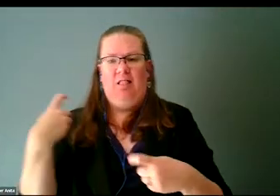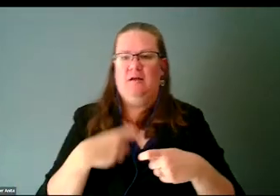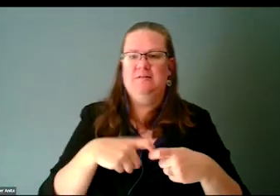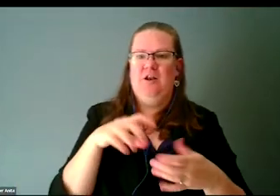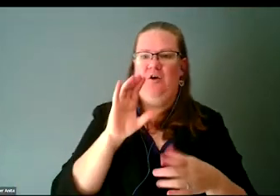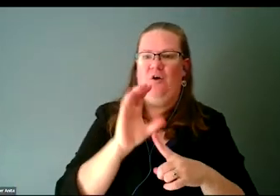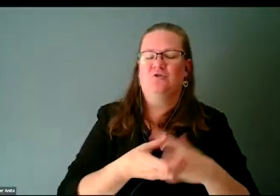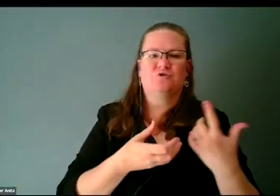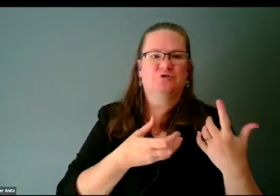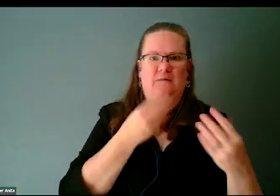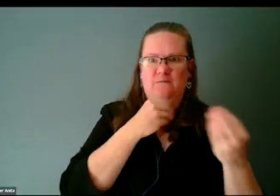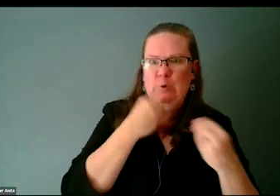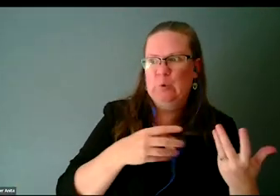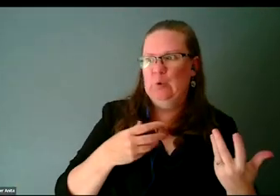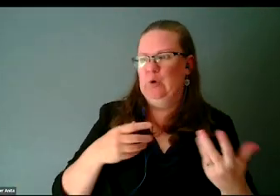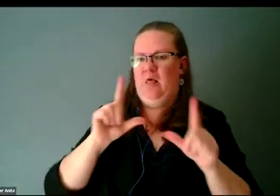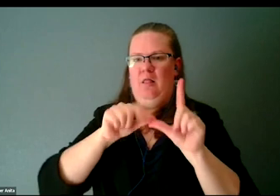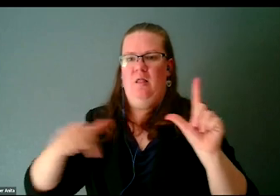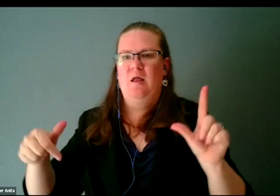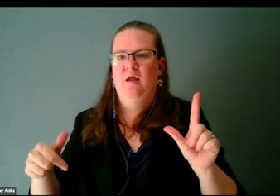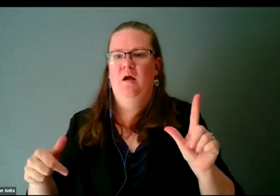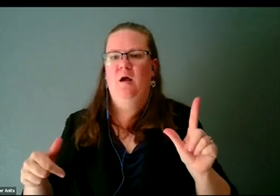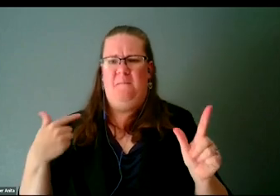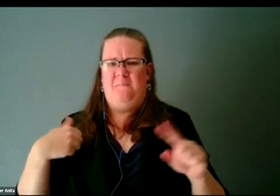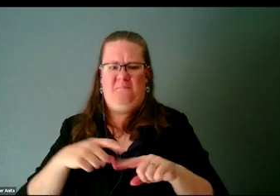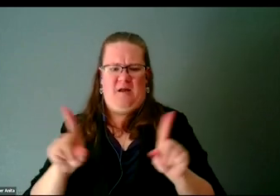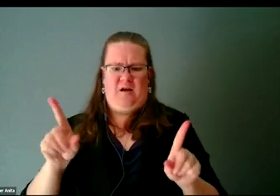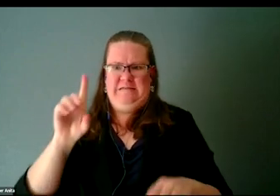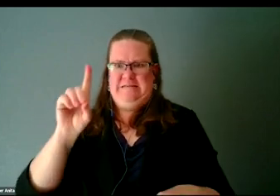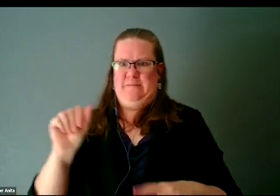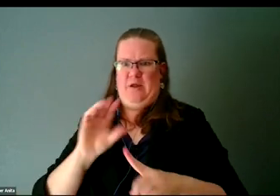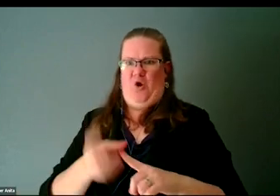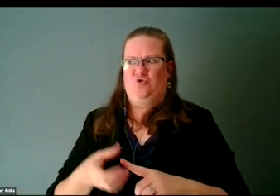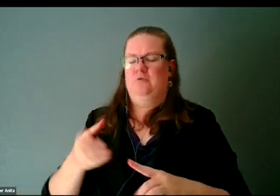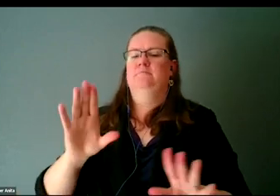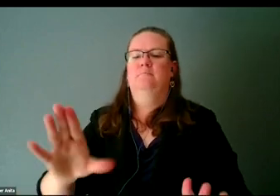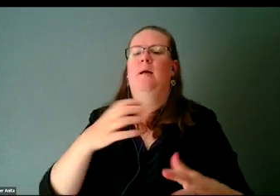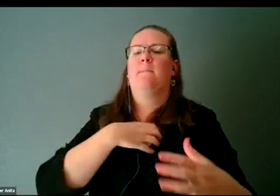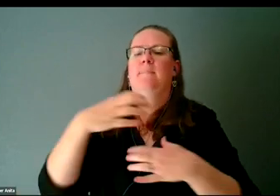Then like us is complaining. I don't want that to be my culture, that sucks.